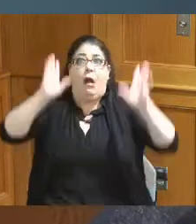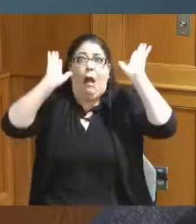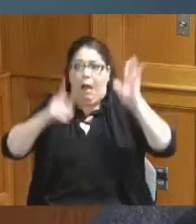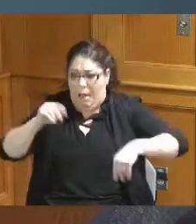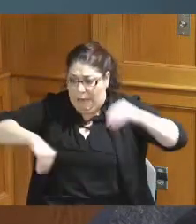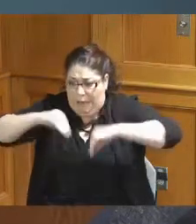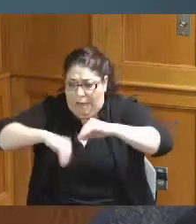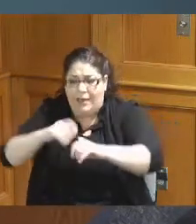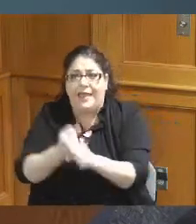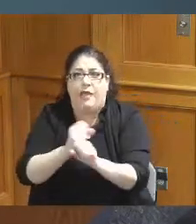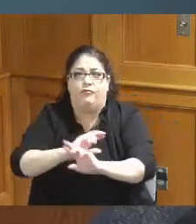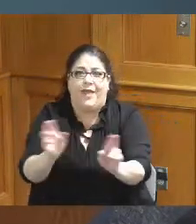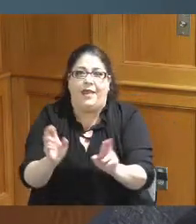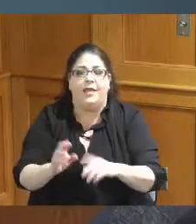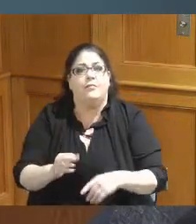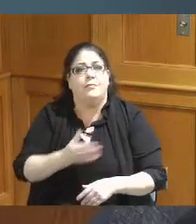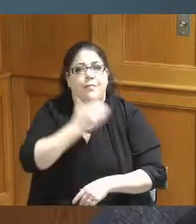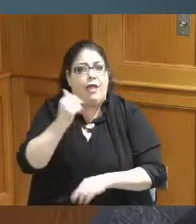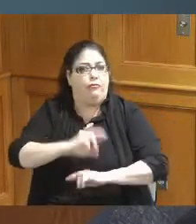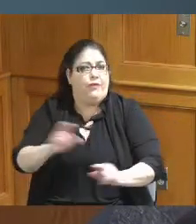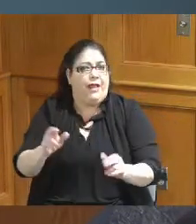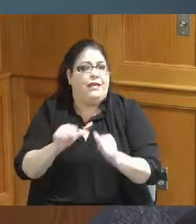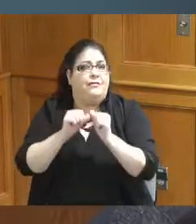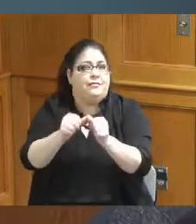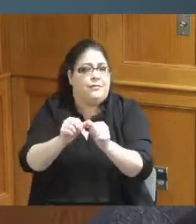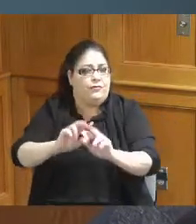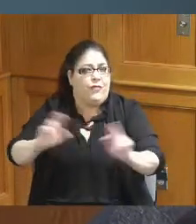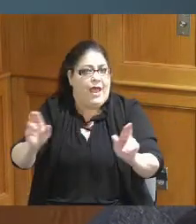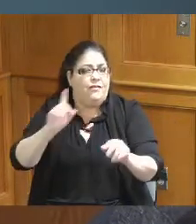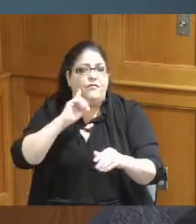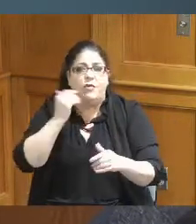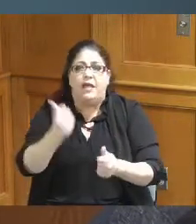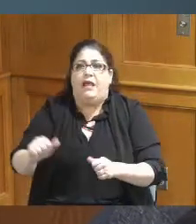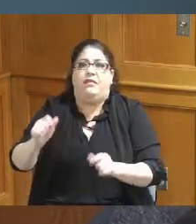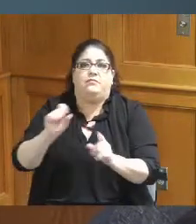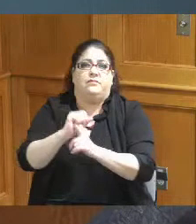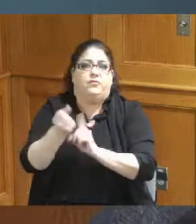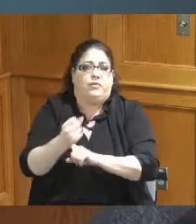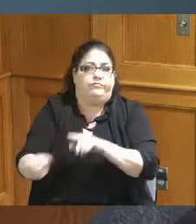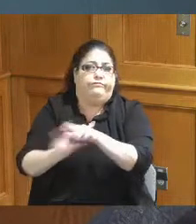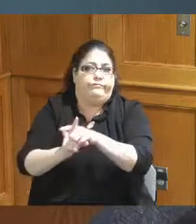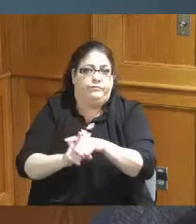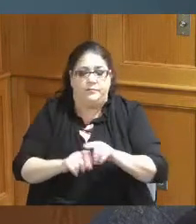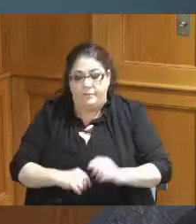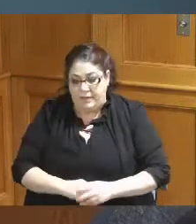is working very hard for us to stay ready and be prepared so one of the things that was brought up